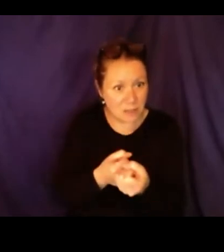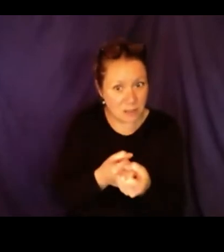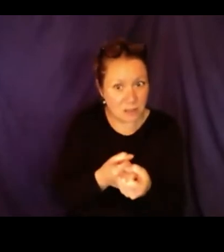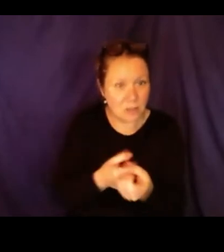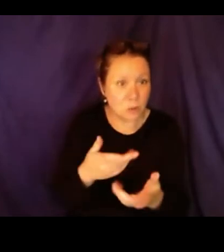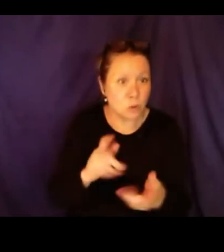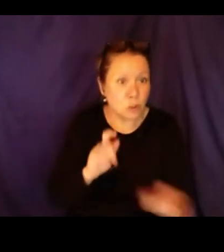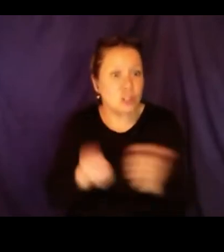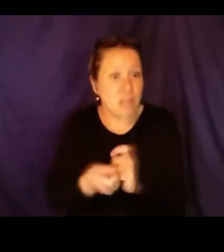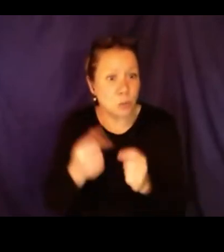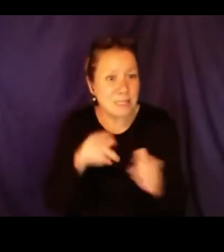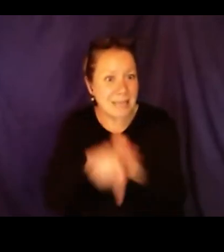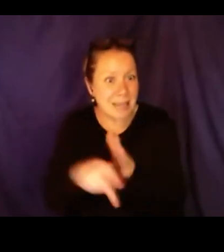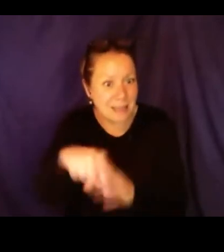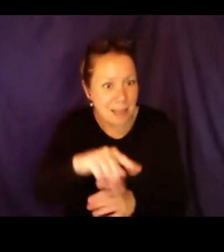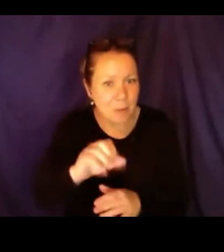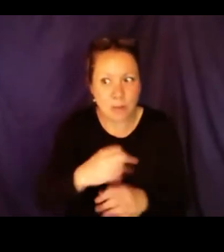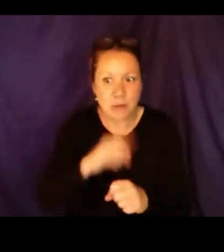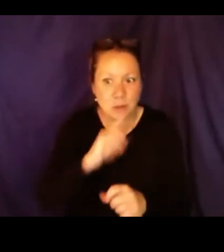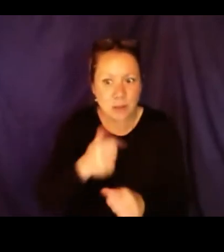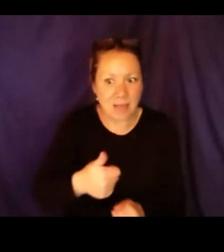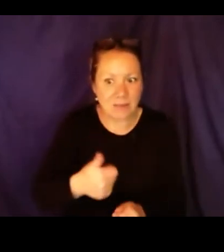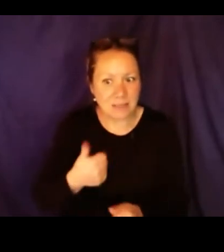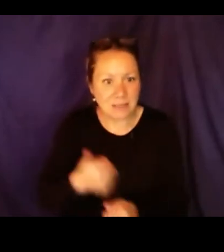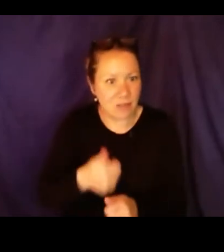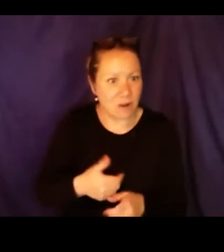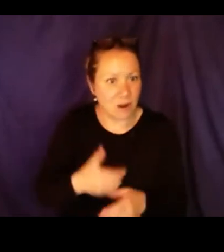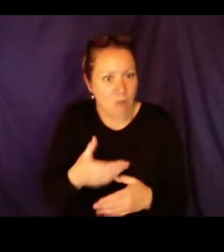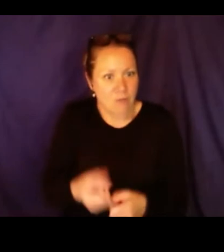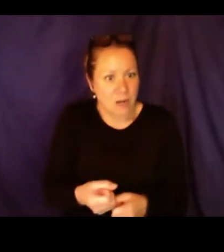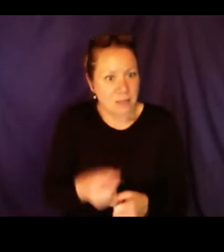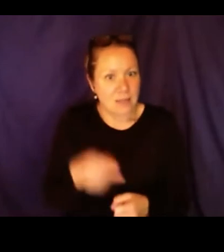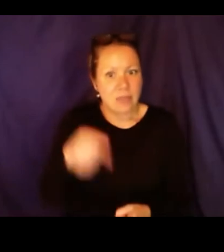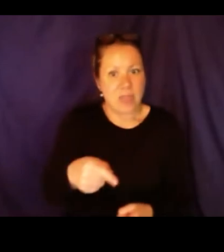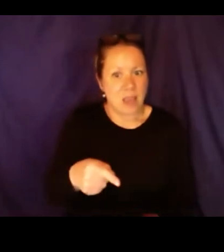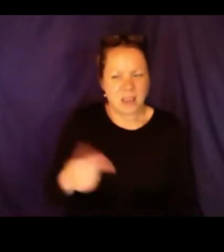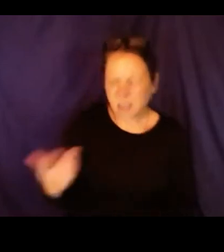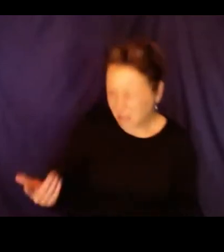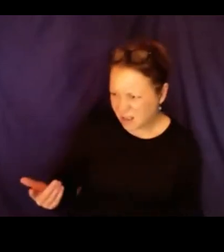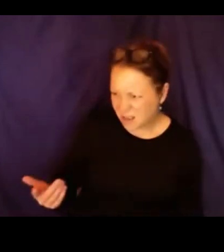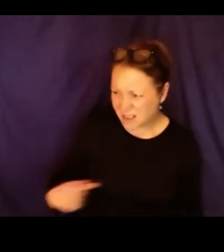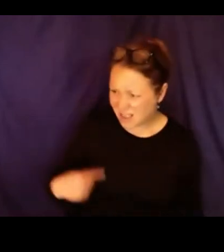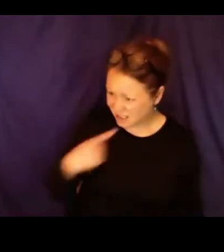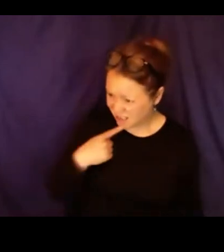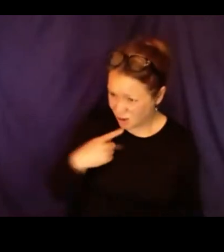try to work with them in terms of self-advocacy so that it can change the things that are killing them or to make sure